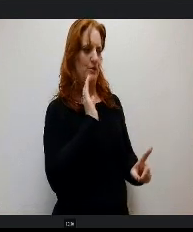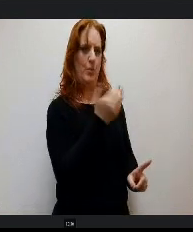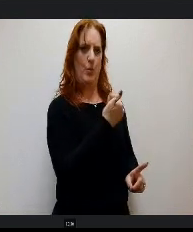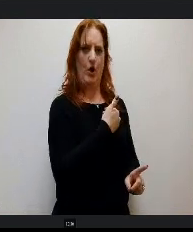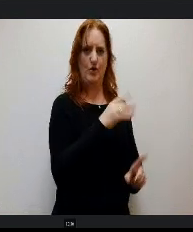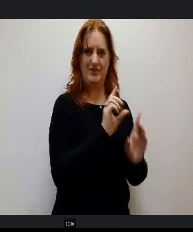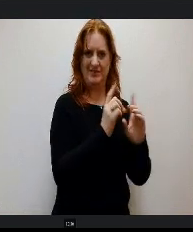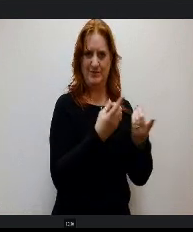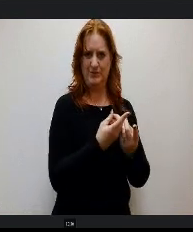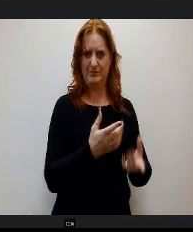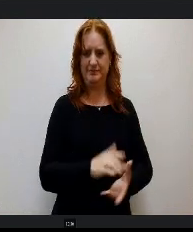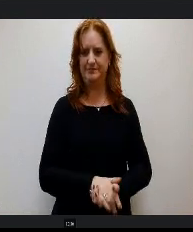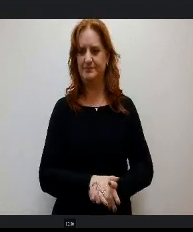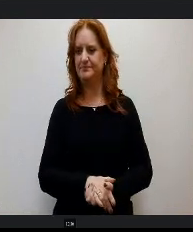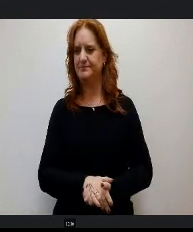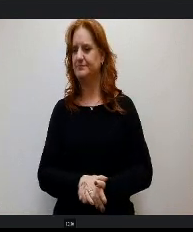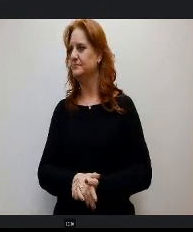So, Ms. Allan, do you want to talk about your meeting with?